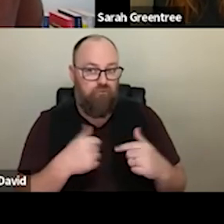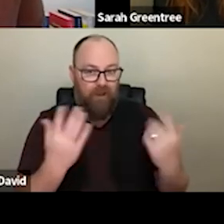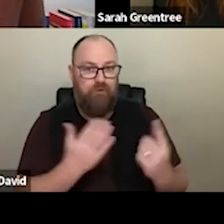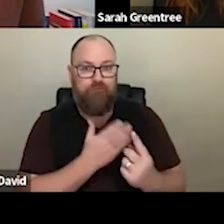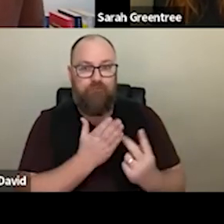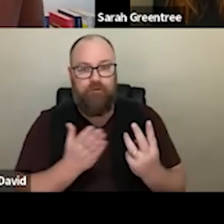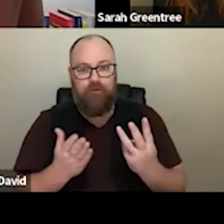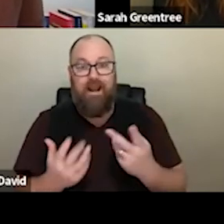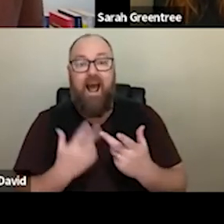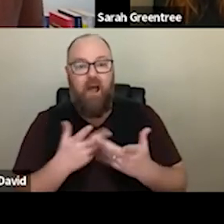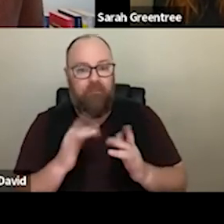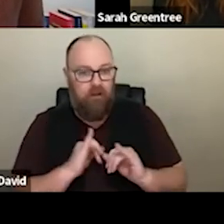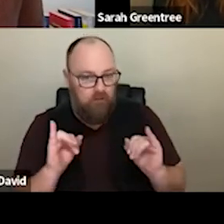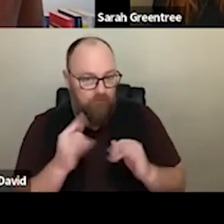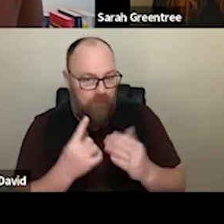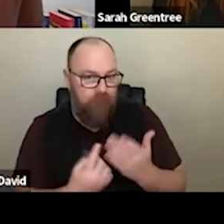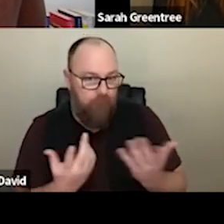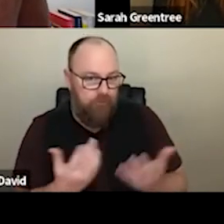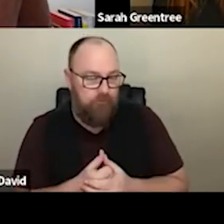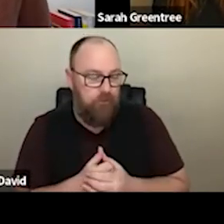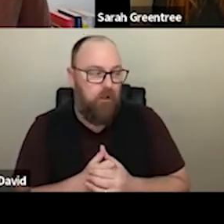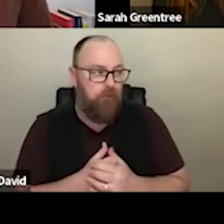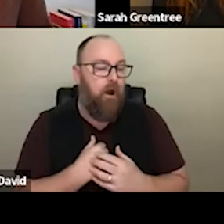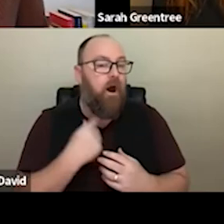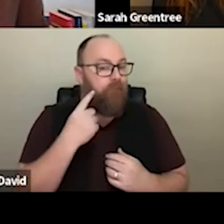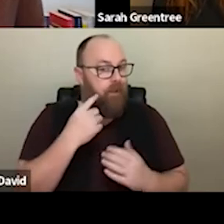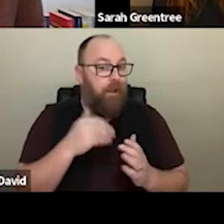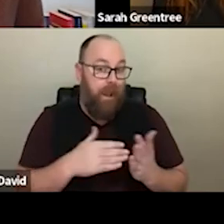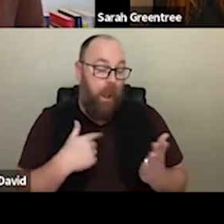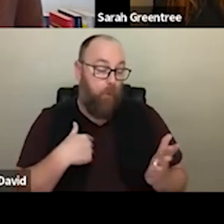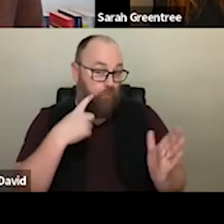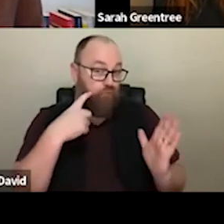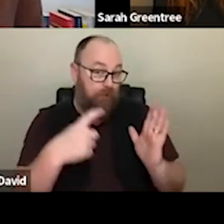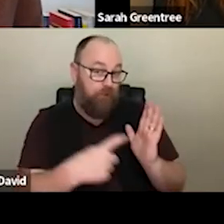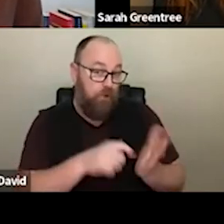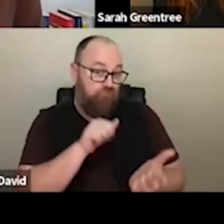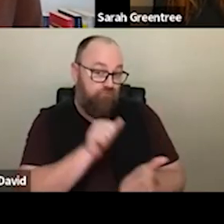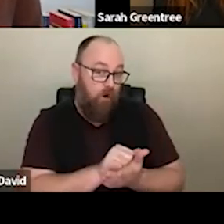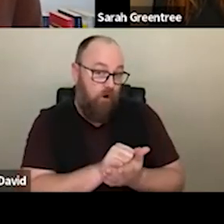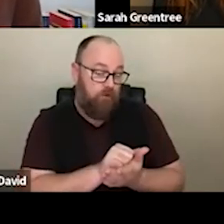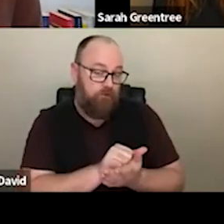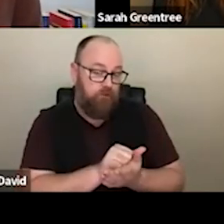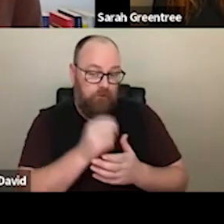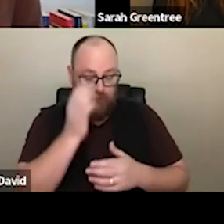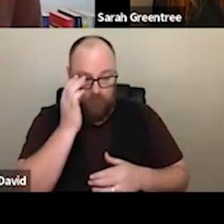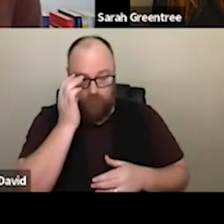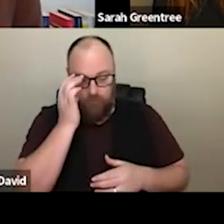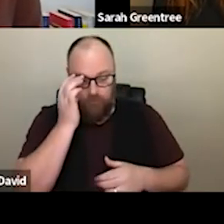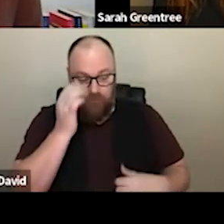COVID crisis that we were existing and living through over the last two years has somewhat but I think we can recognize that you're quite right. morphed into a suite of other kind of, crises. But I think we can recognise that you are quite right. It has been felt differently a cost -- across the continent,